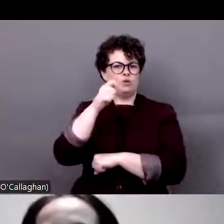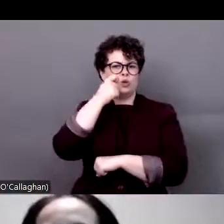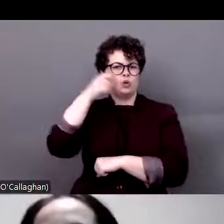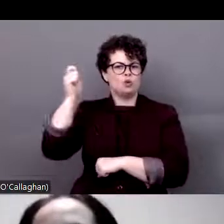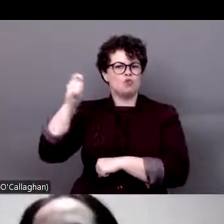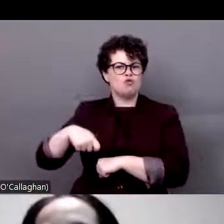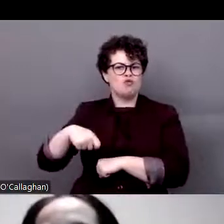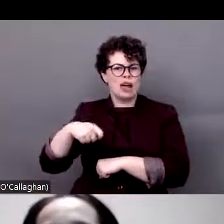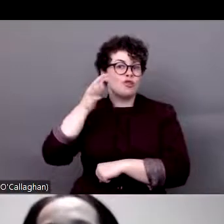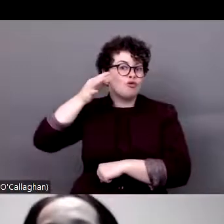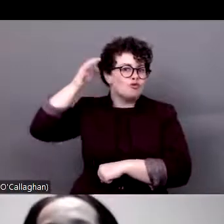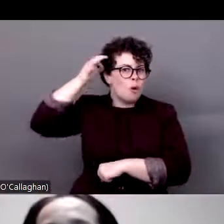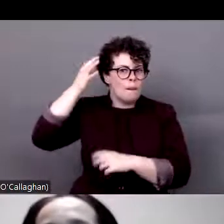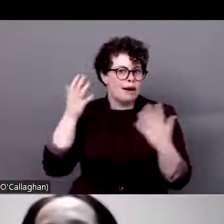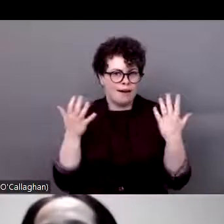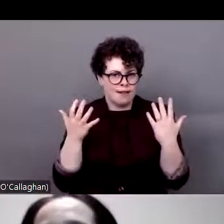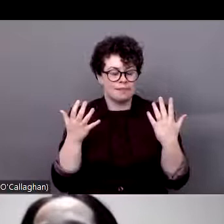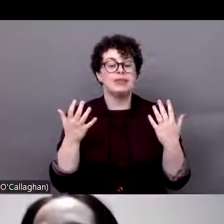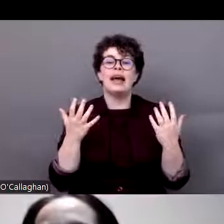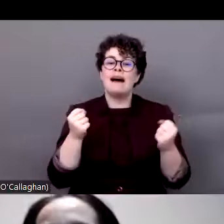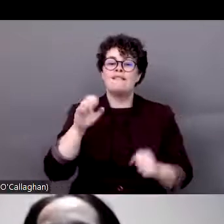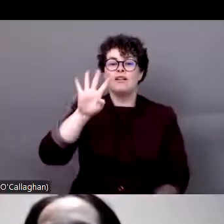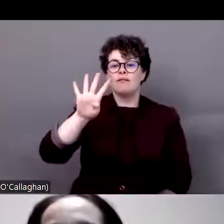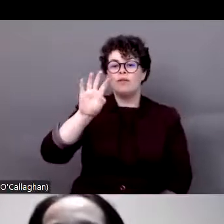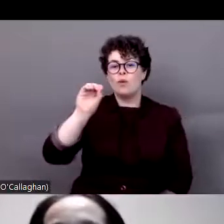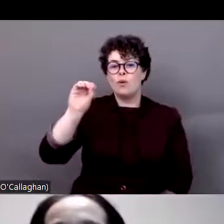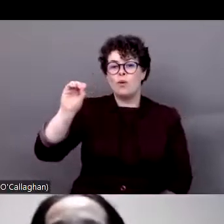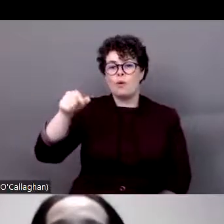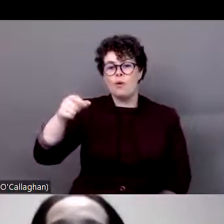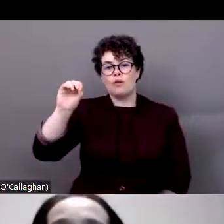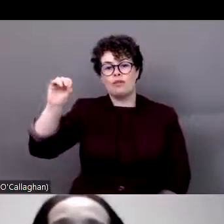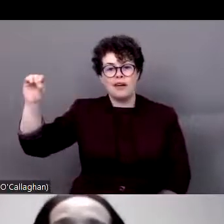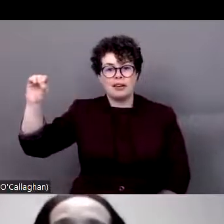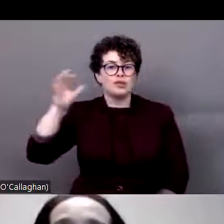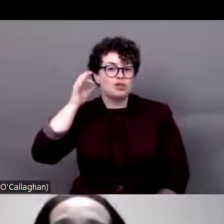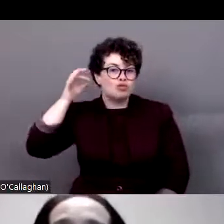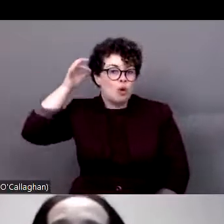There are